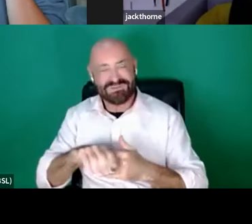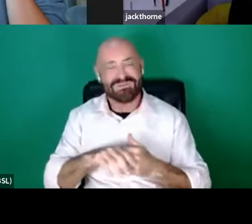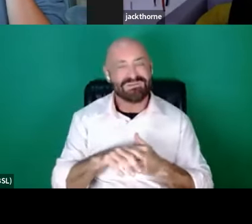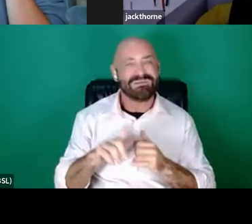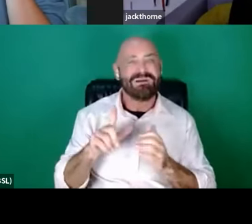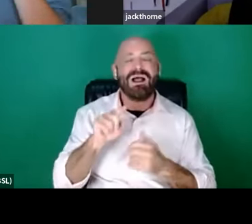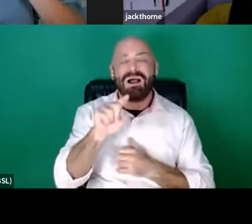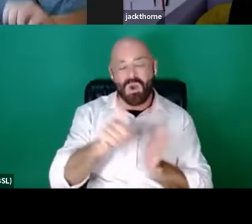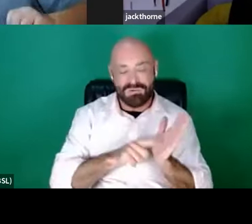And then rewrite it. Forever.